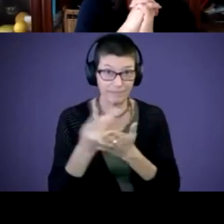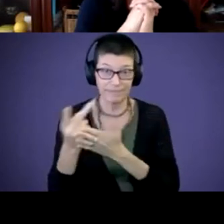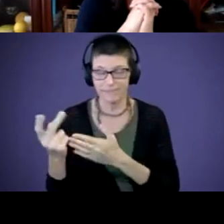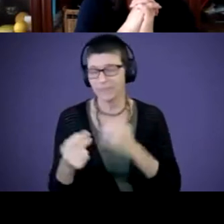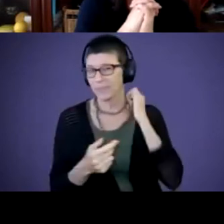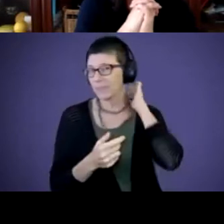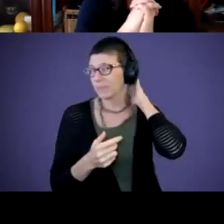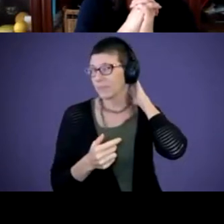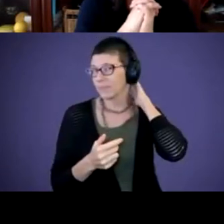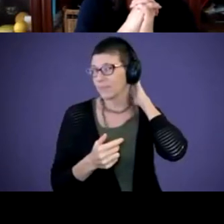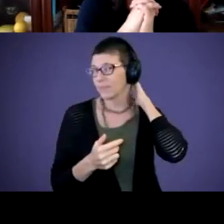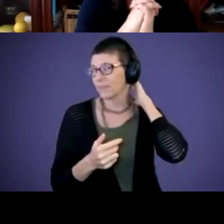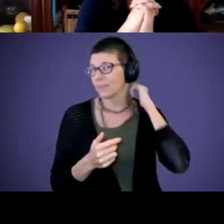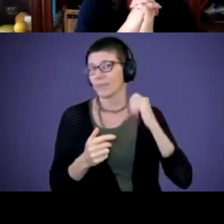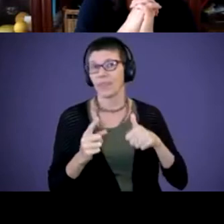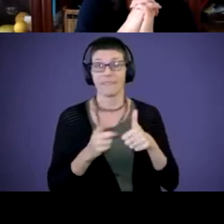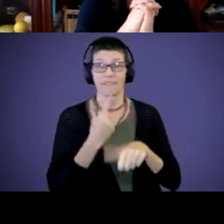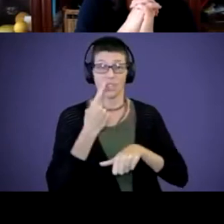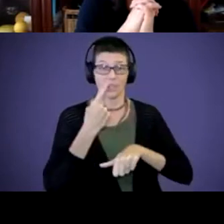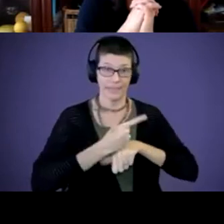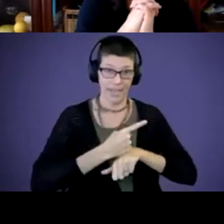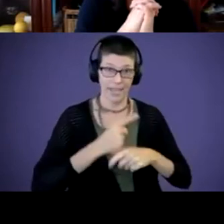they did it the first day, the second day, and then the day we went home.